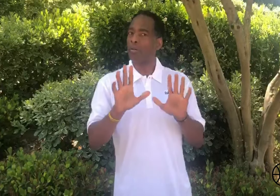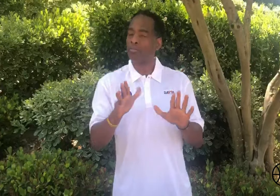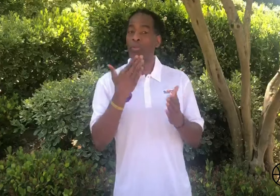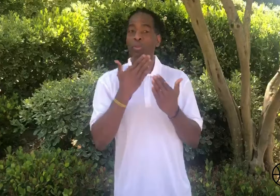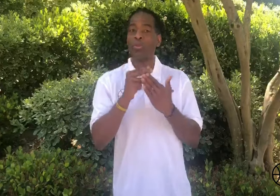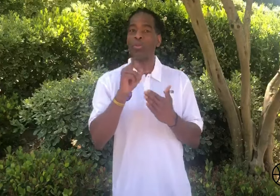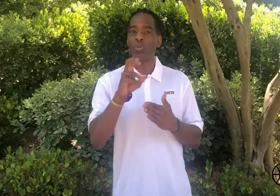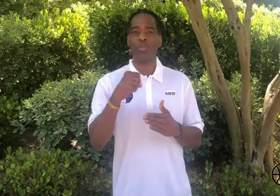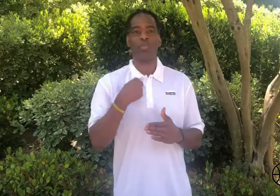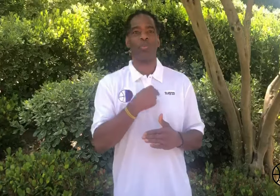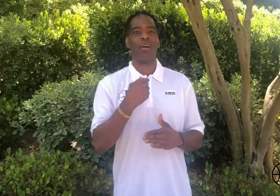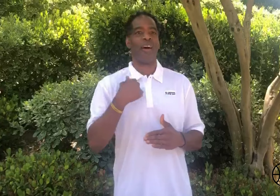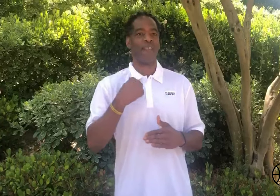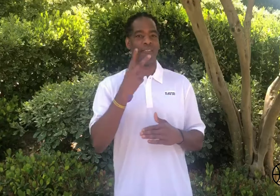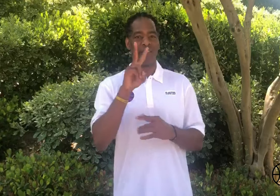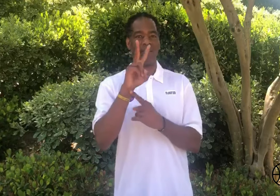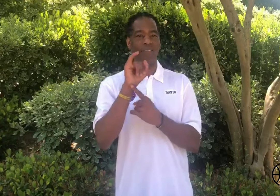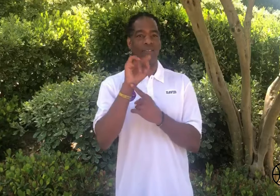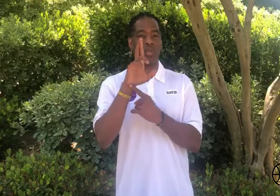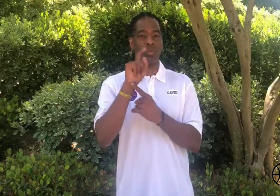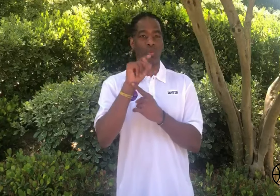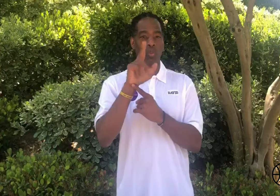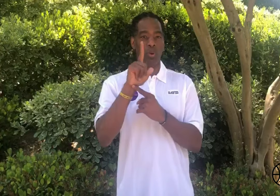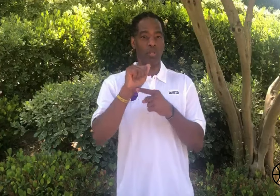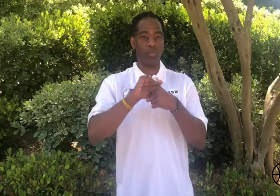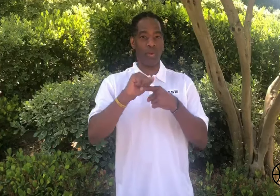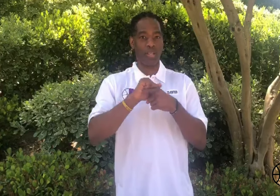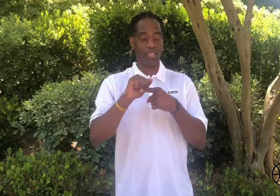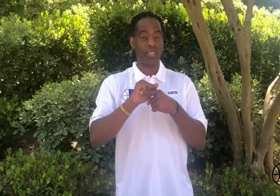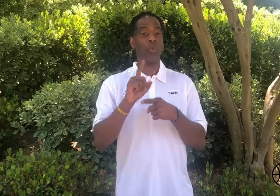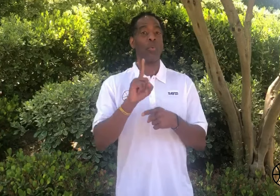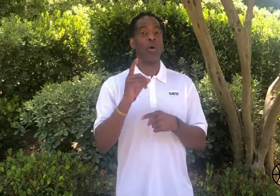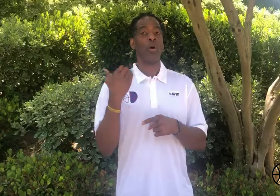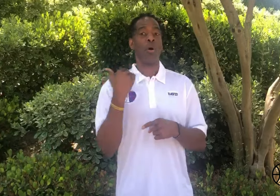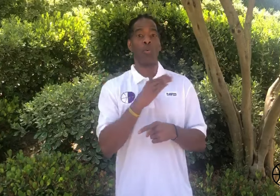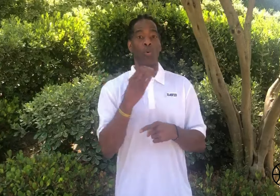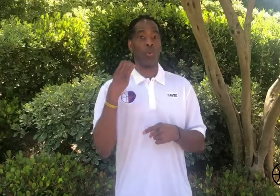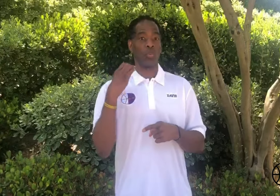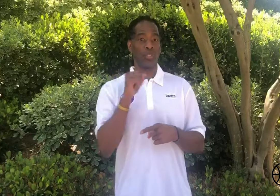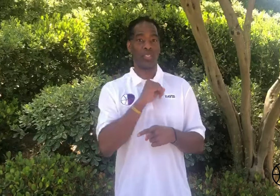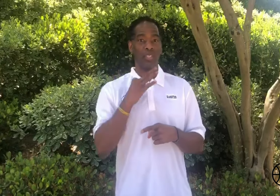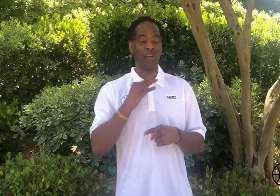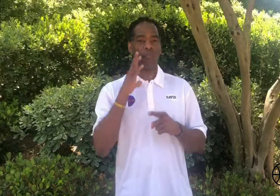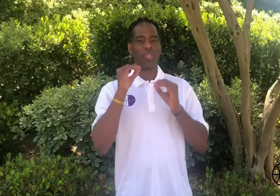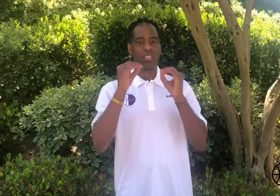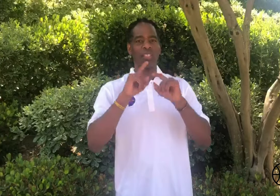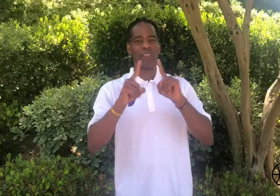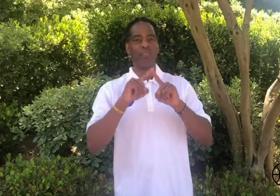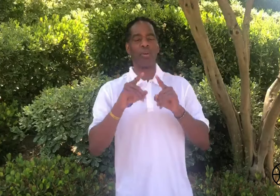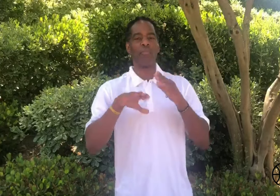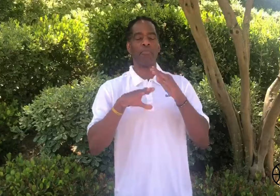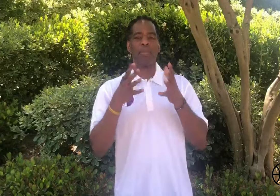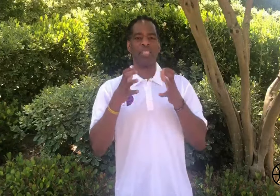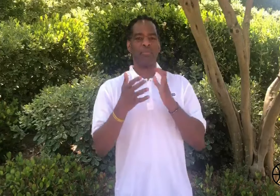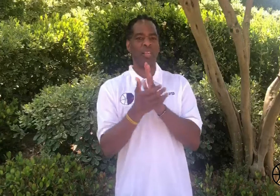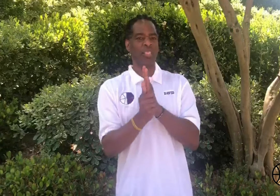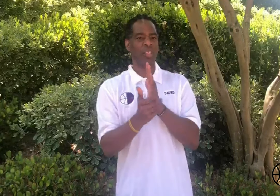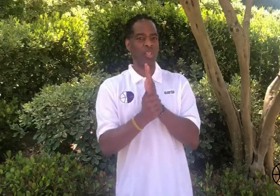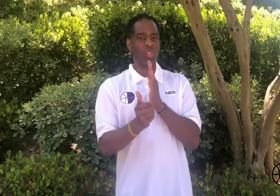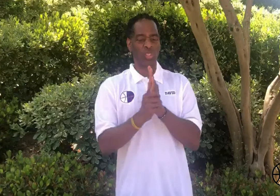But good news we have virtual training where our coaches and staff will teach different basketball skills.